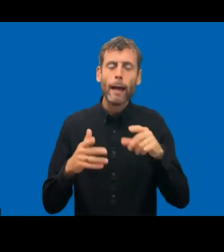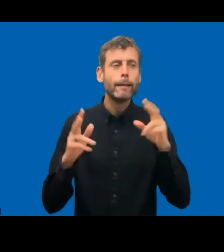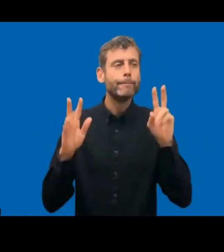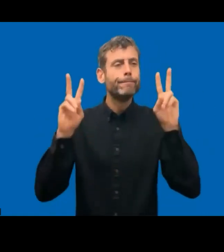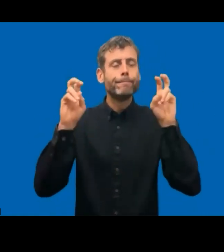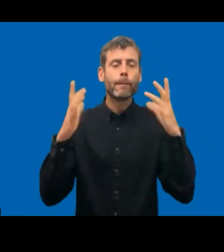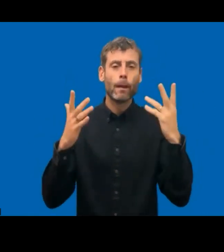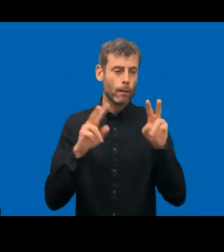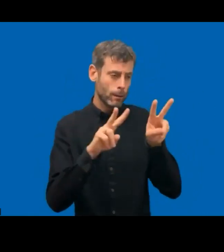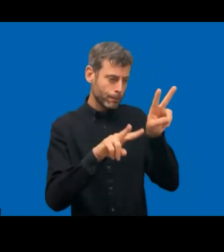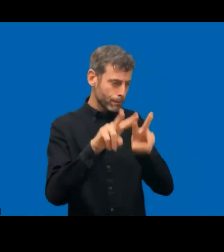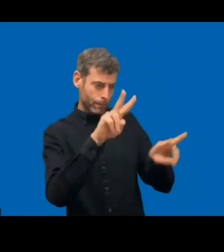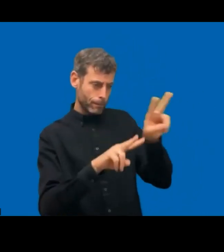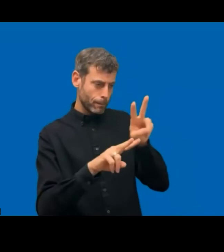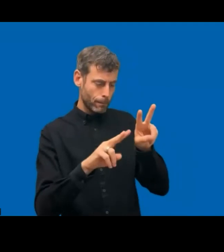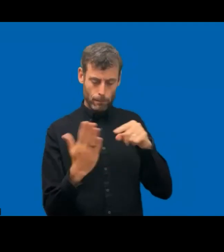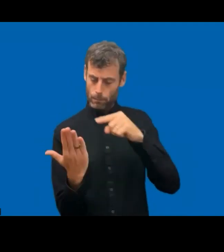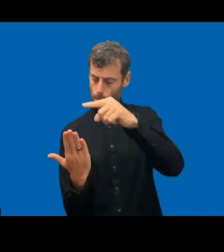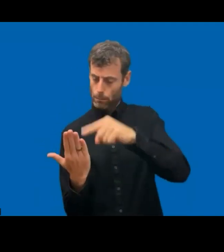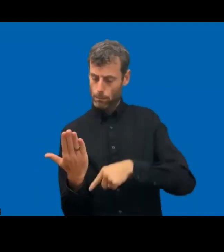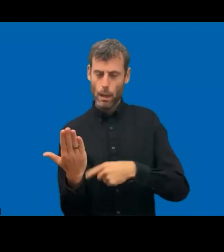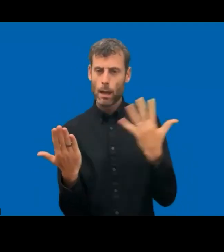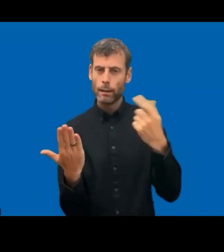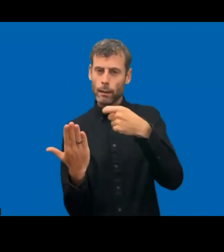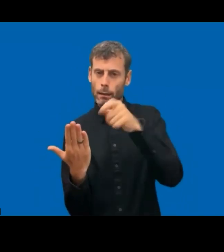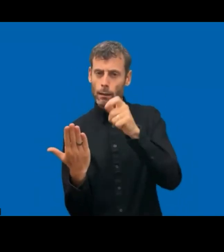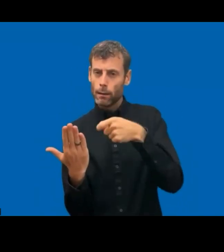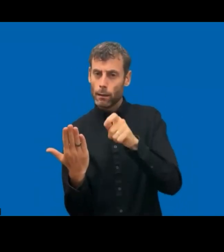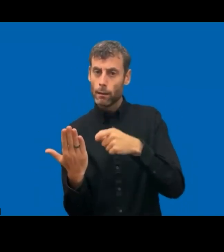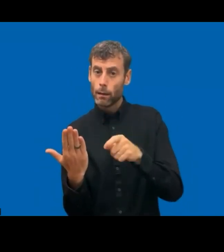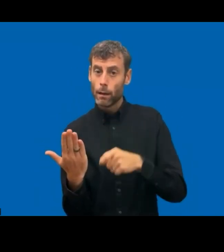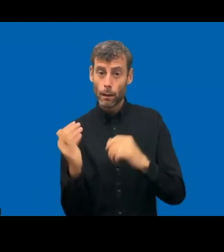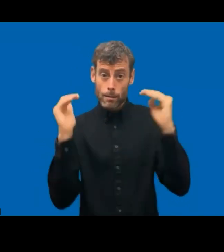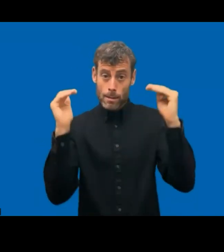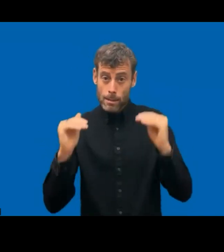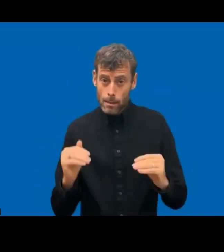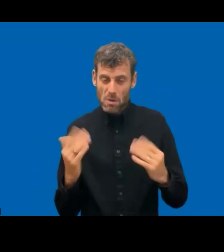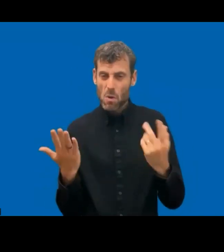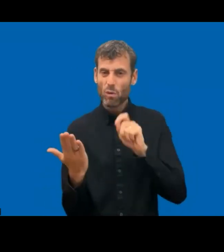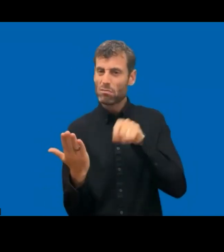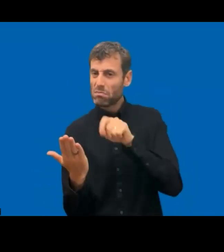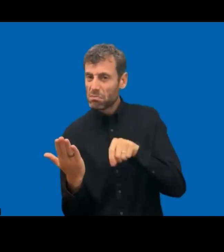with the Web Directive. We have done 51 inspections, both with public and private sector, and the